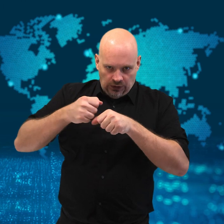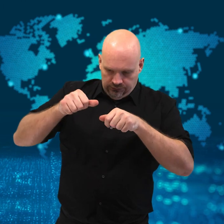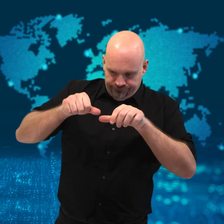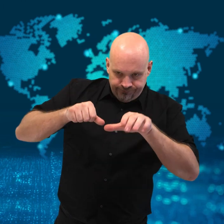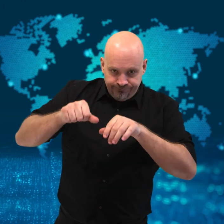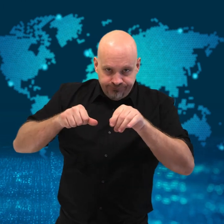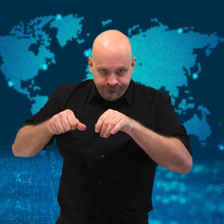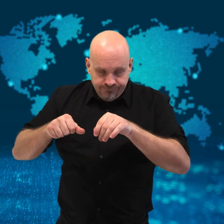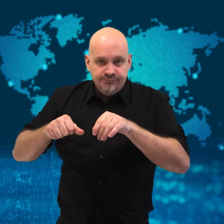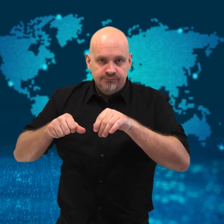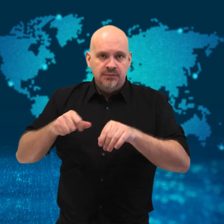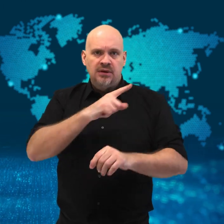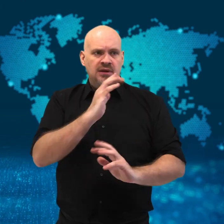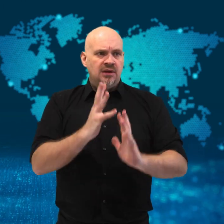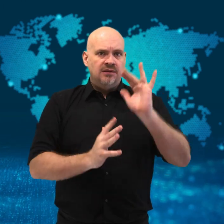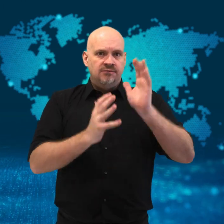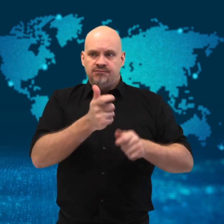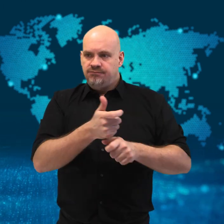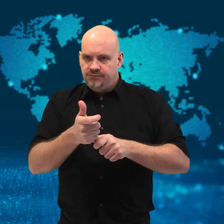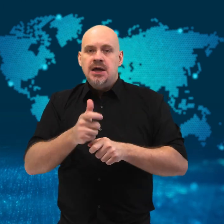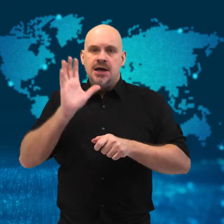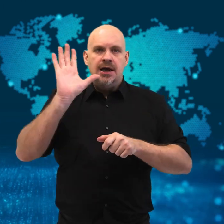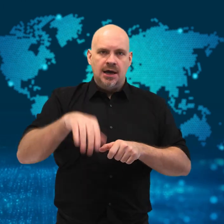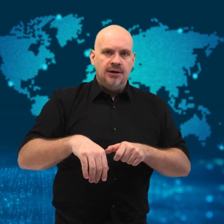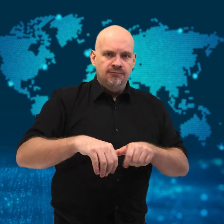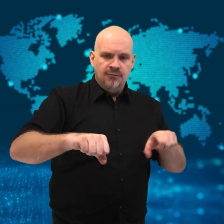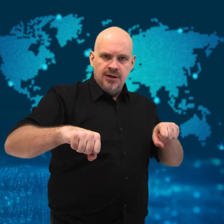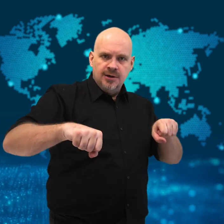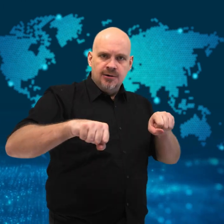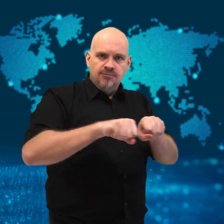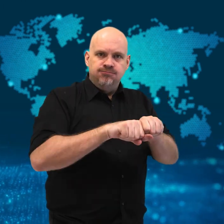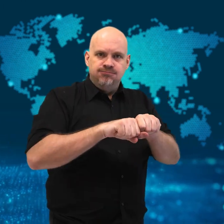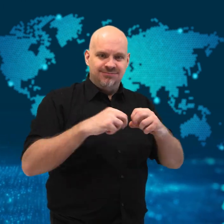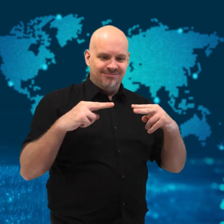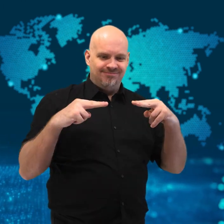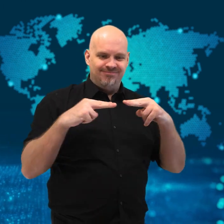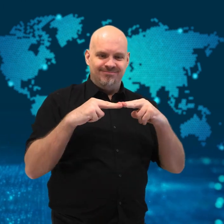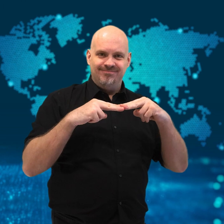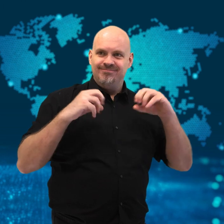room to ensure that they didn't lose power.